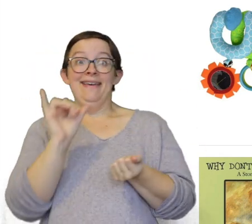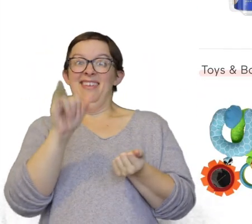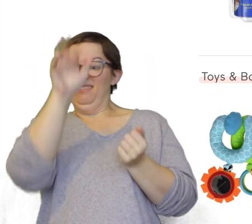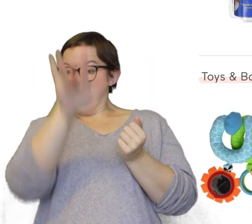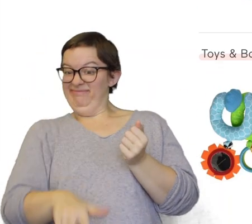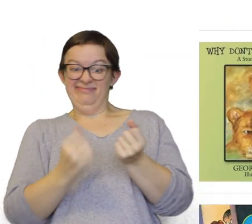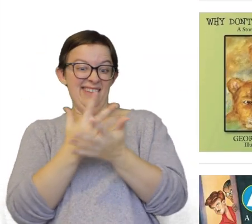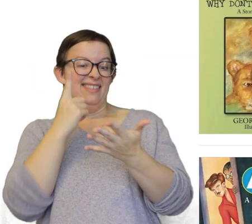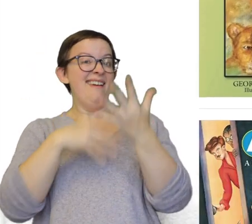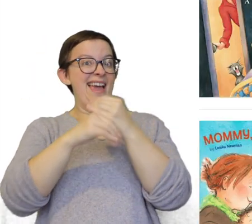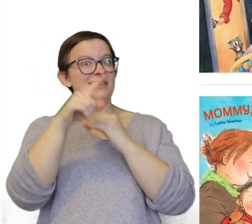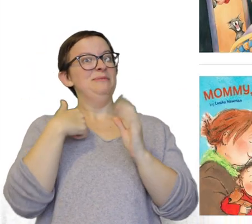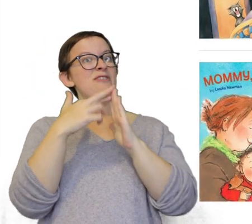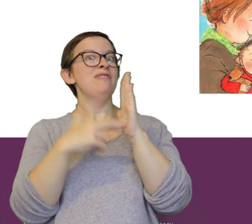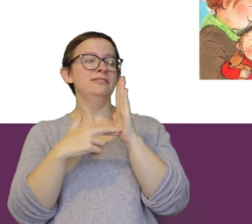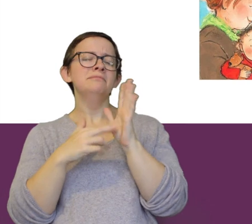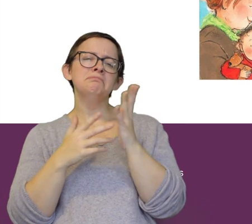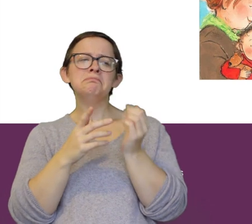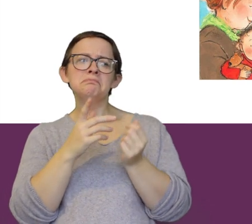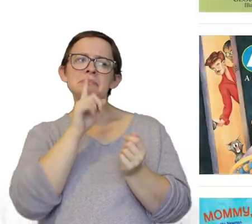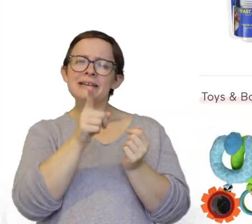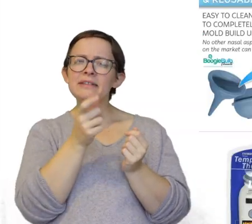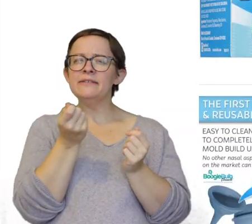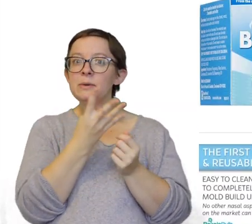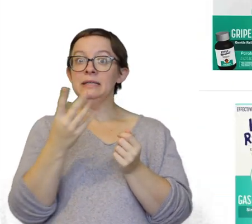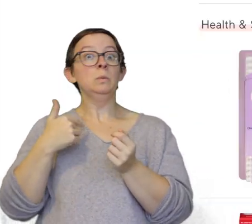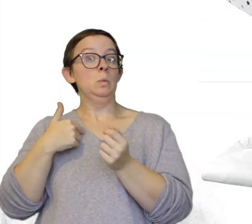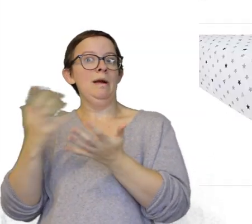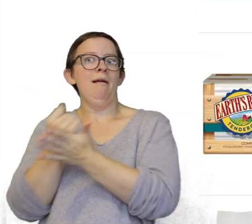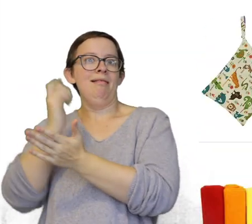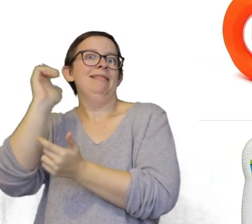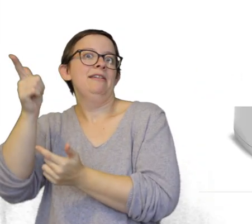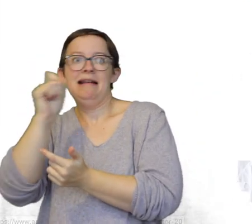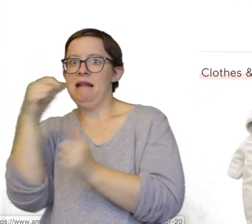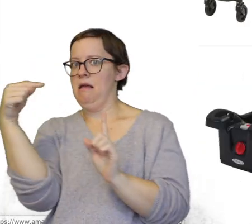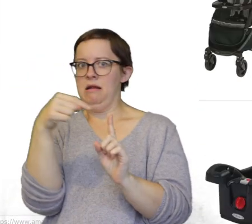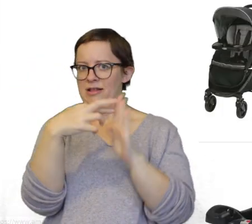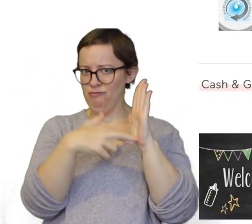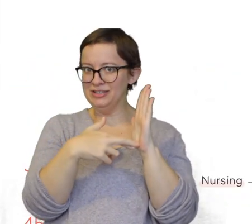So that is everything I put on my registry. There's definitely things that we got that were not on this registry